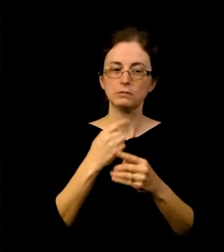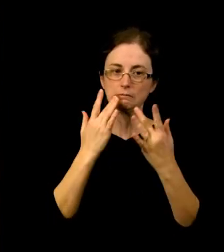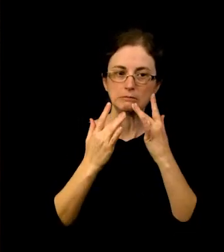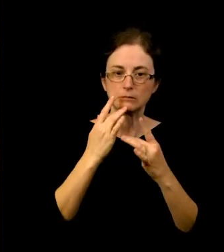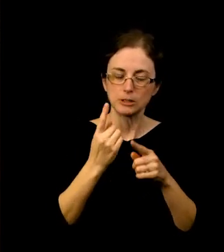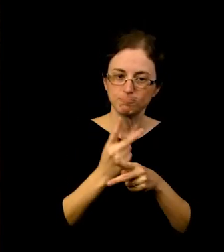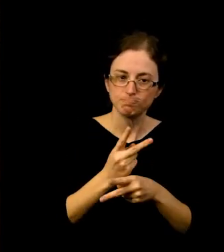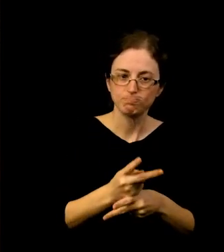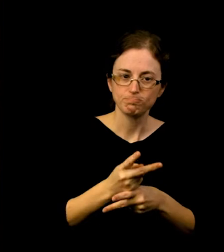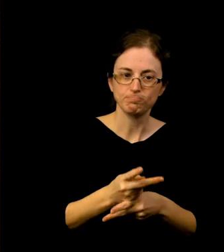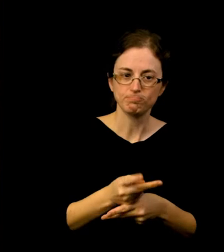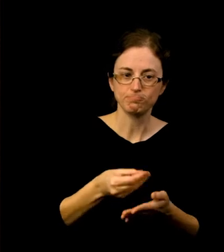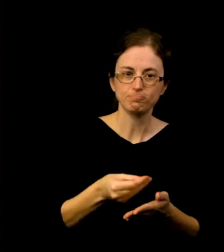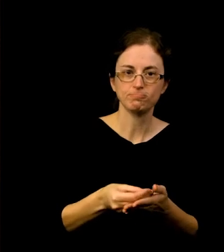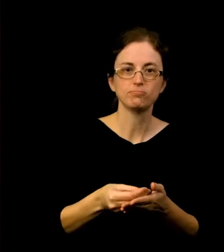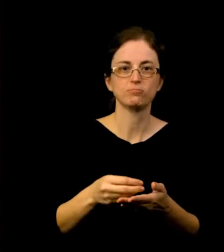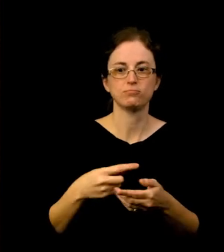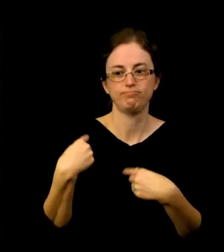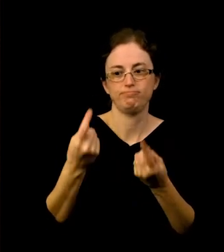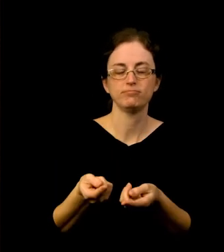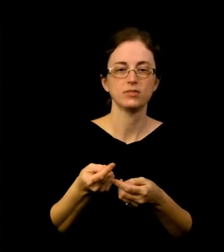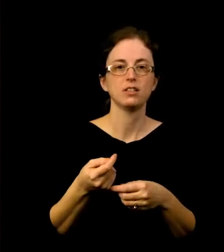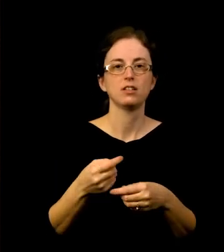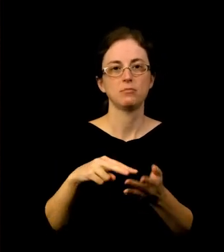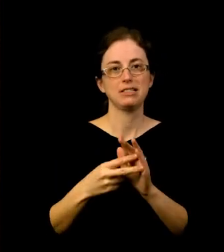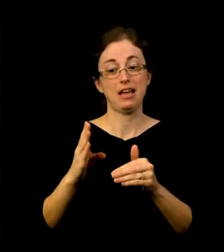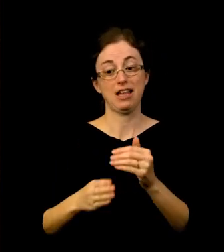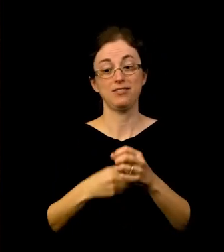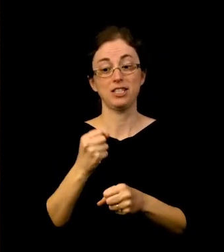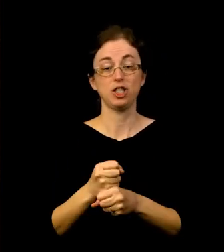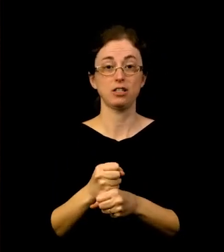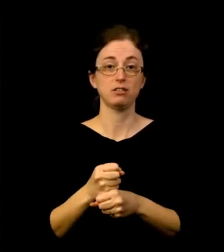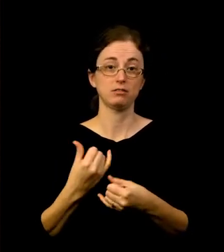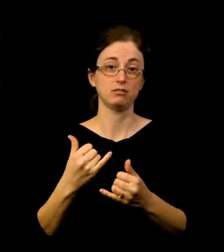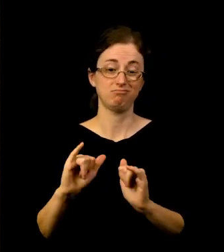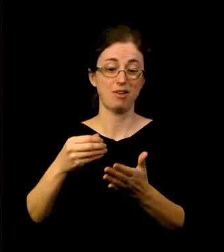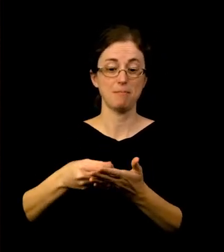with a positive cash position. And there is further good news when we look at our investment portfolio.